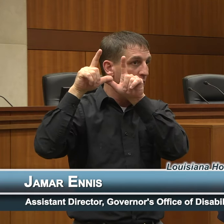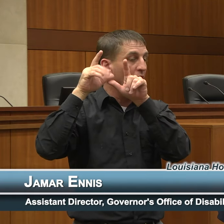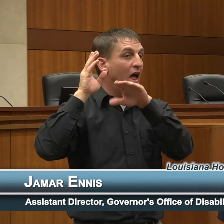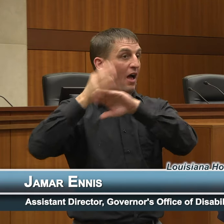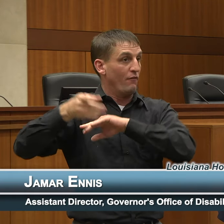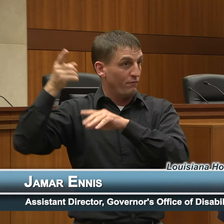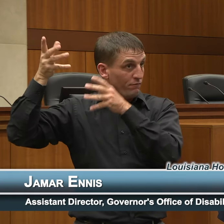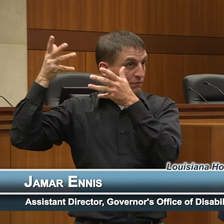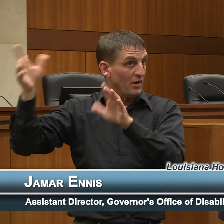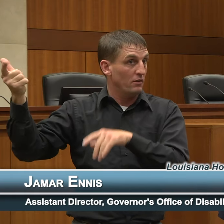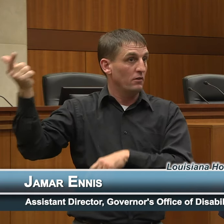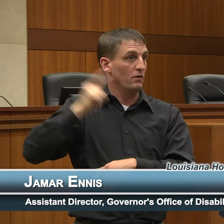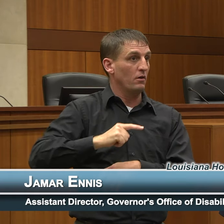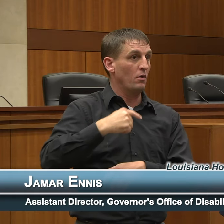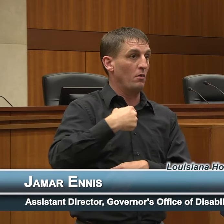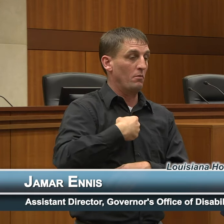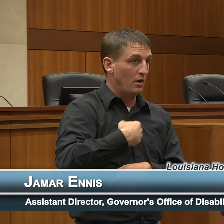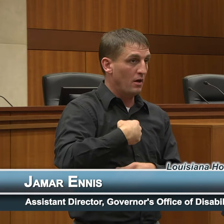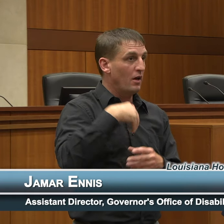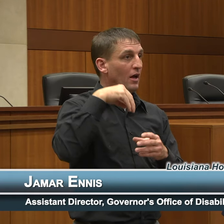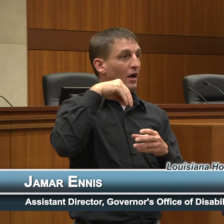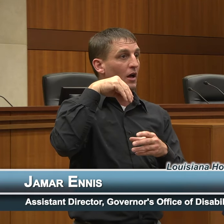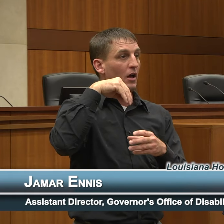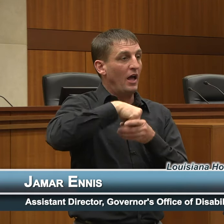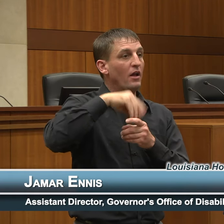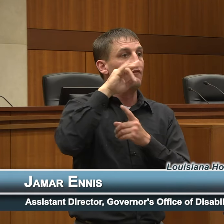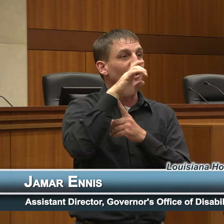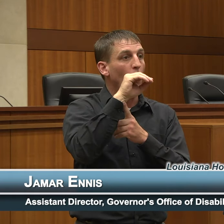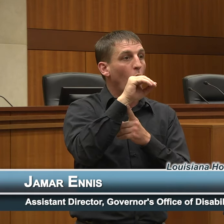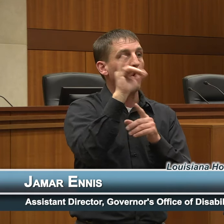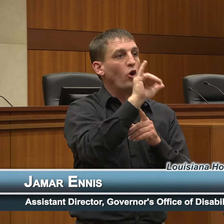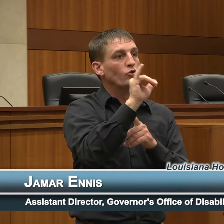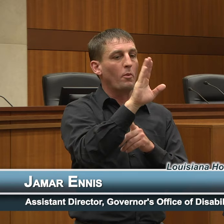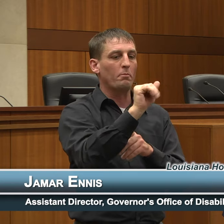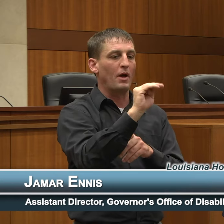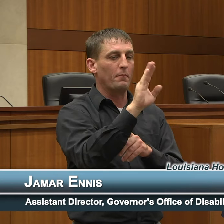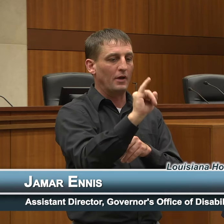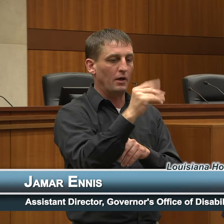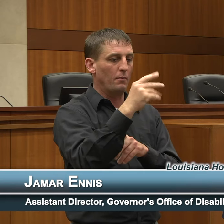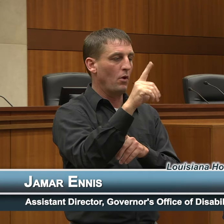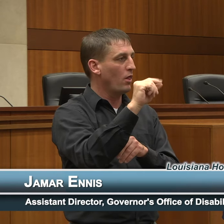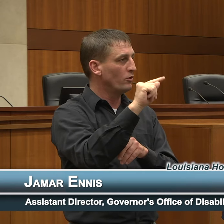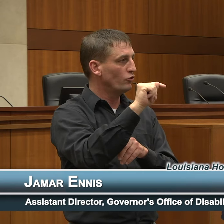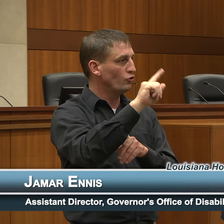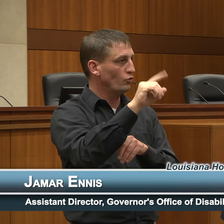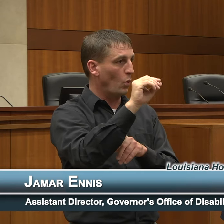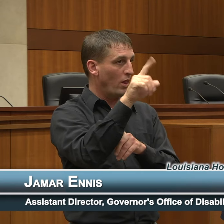would be our Executive Director Miss Bambi Polotzola and our